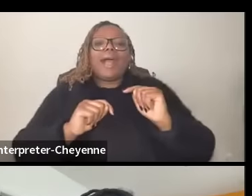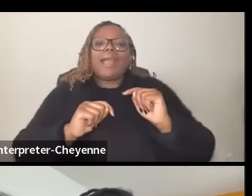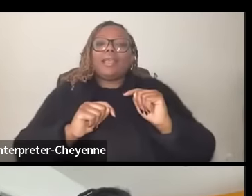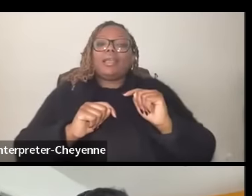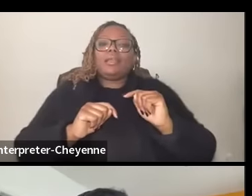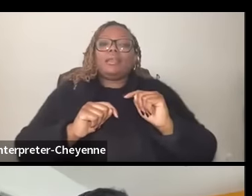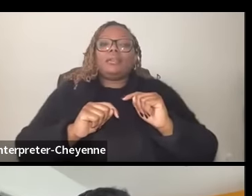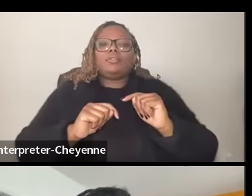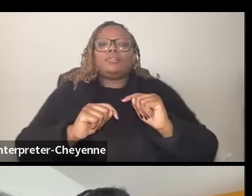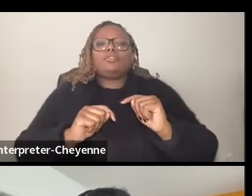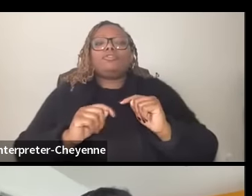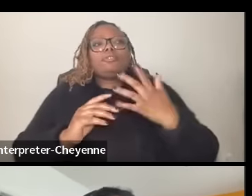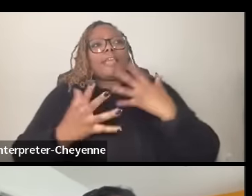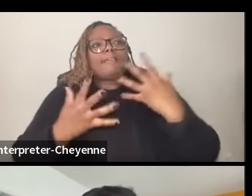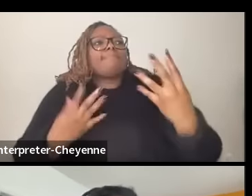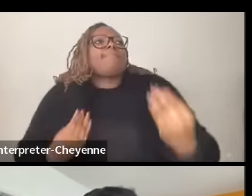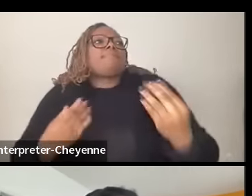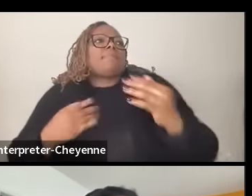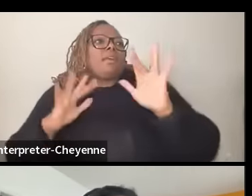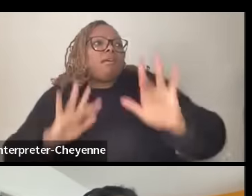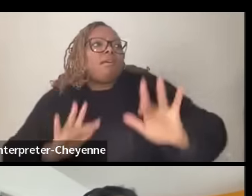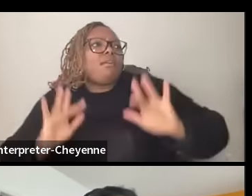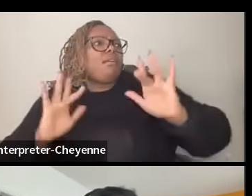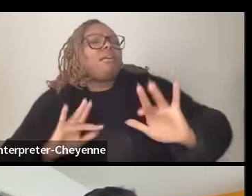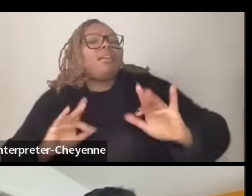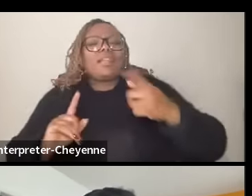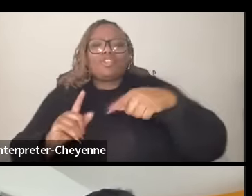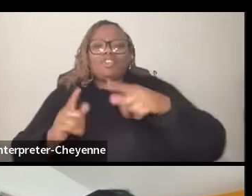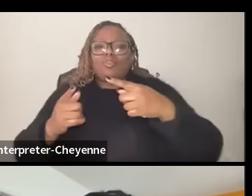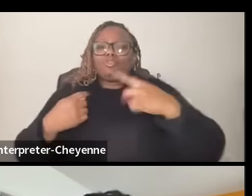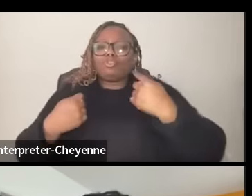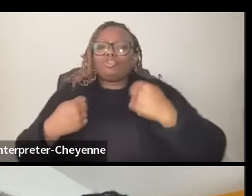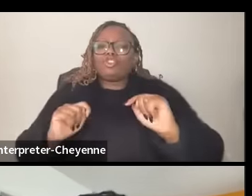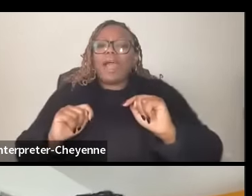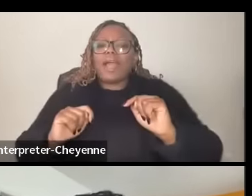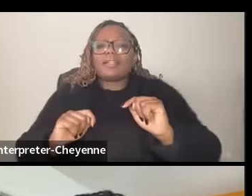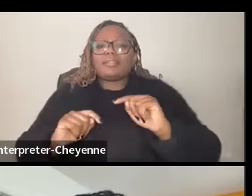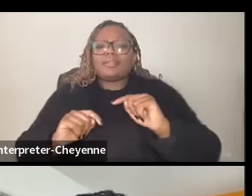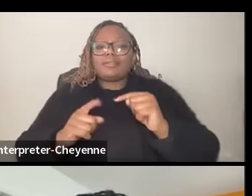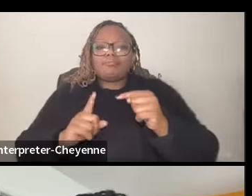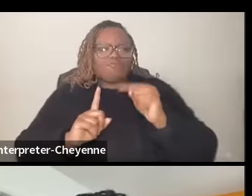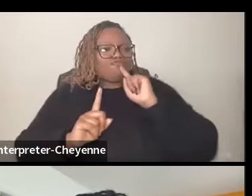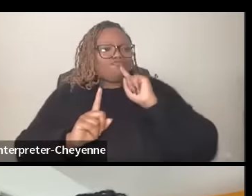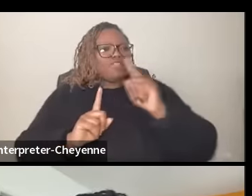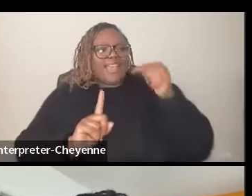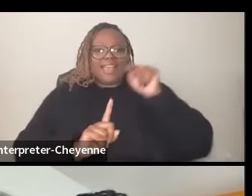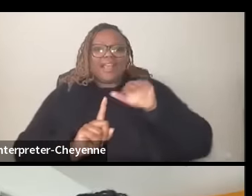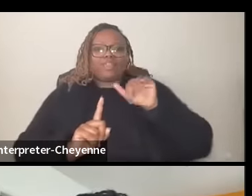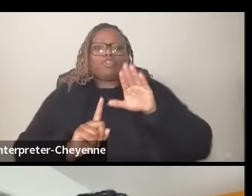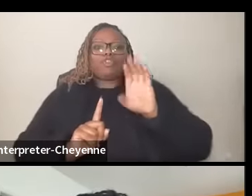Liberal sympathies and these attempts will always at their core rely on the dehumanization and the